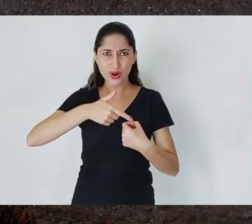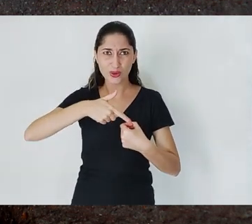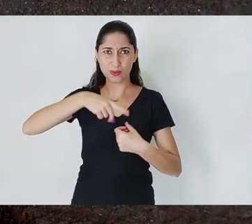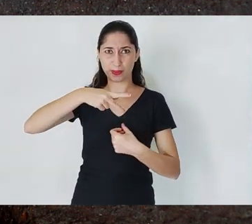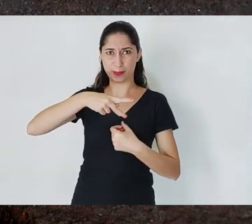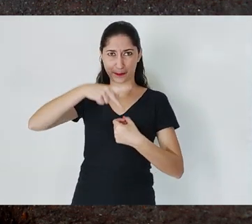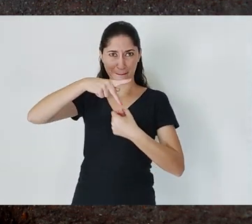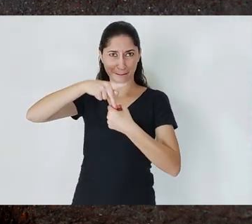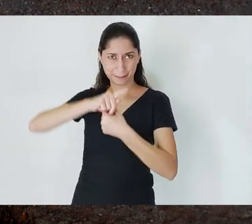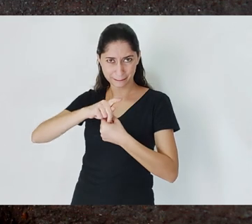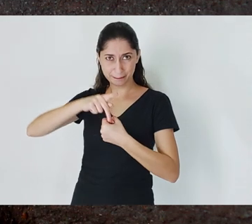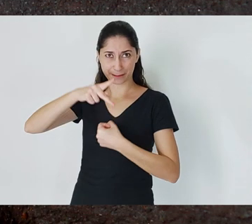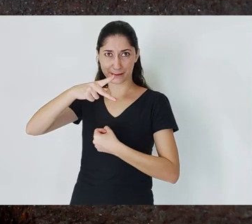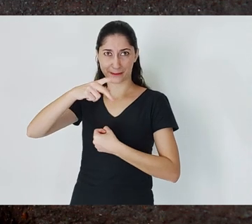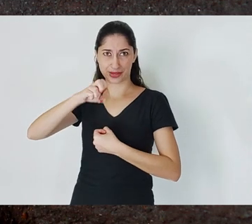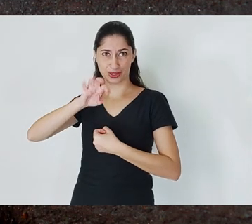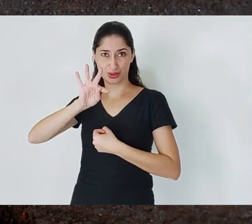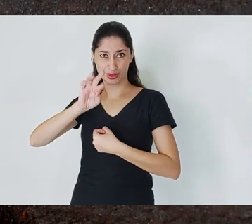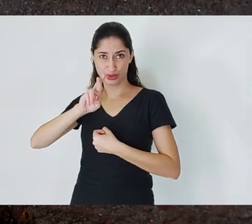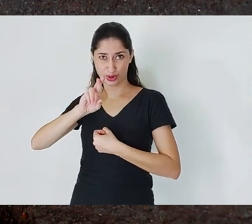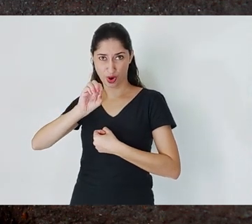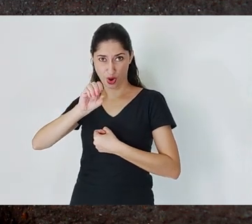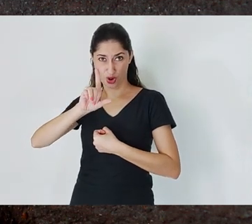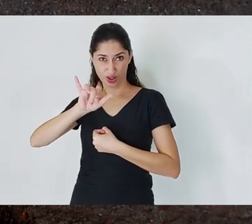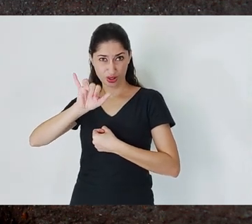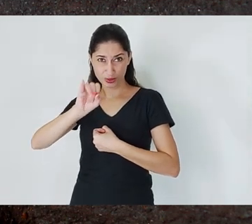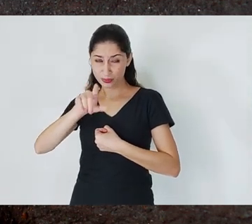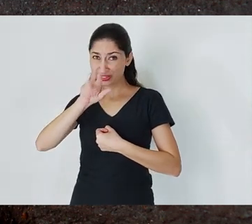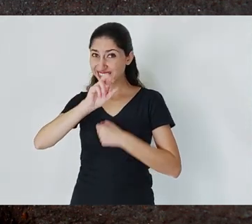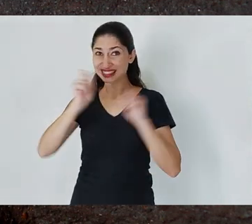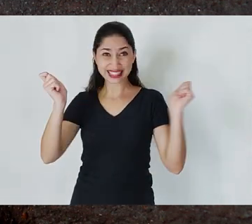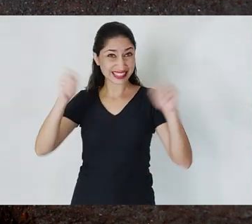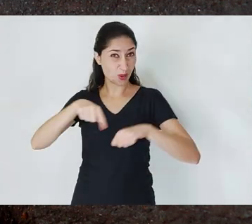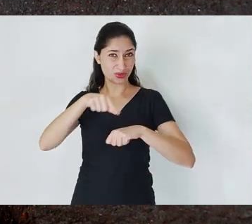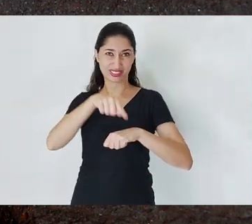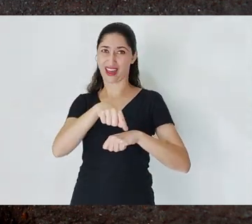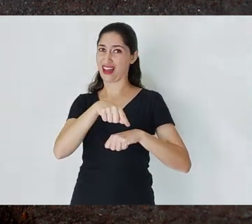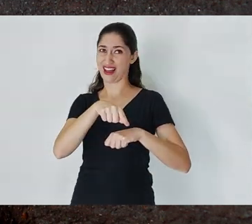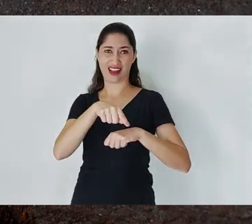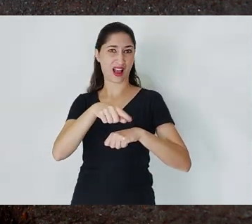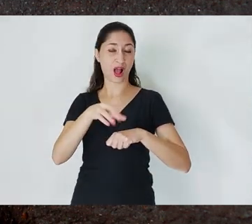as the ore extracted under these conditions. The problem is all